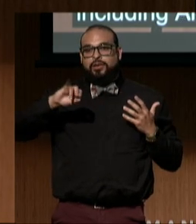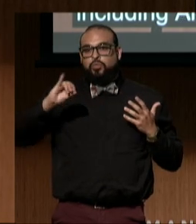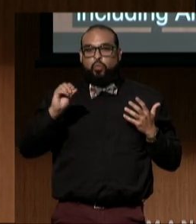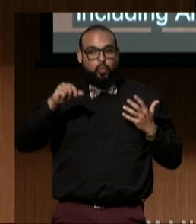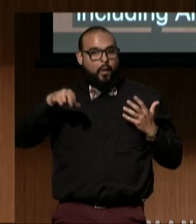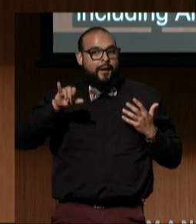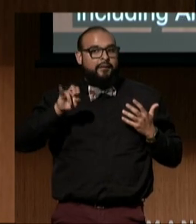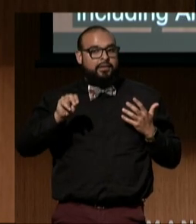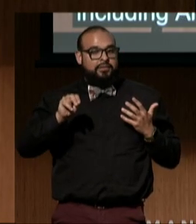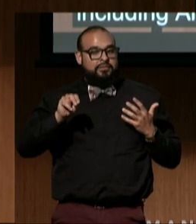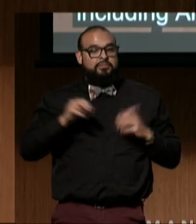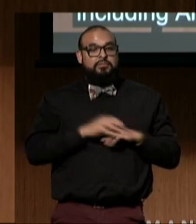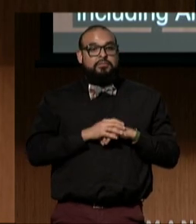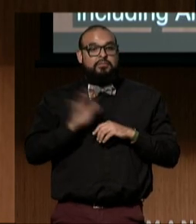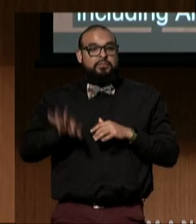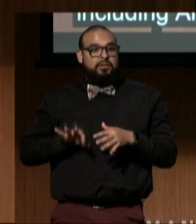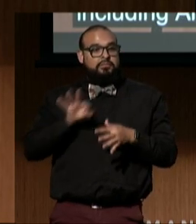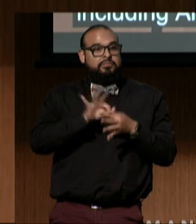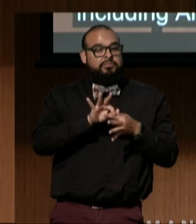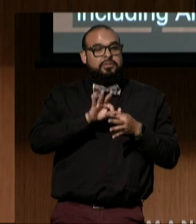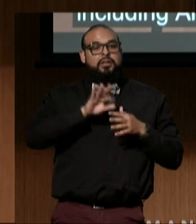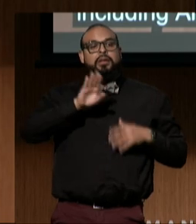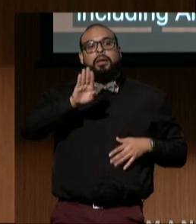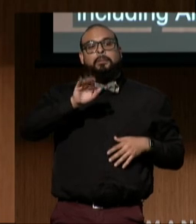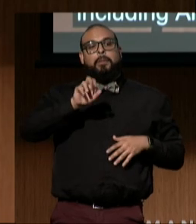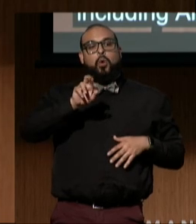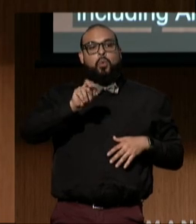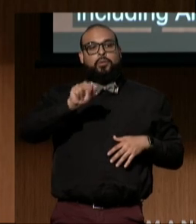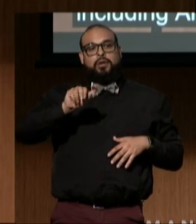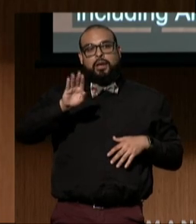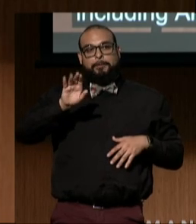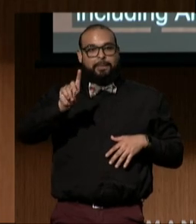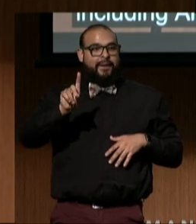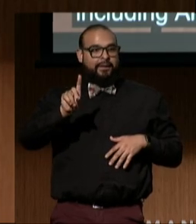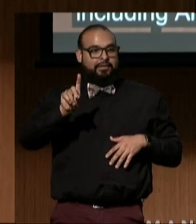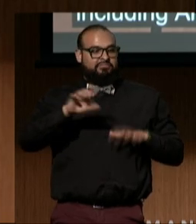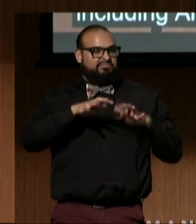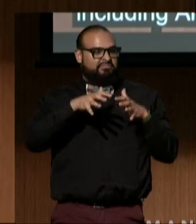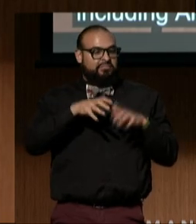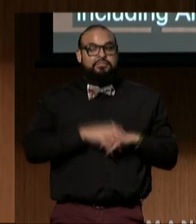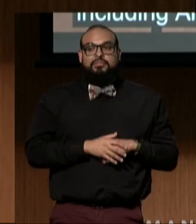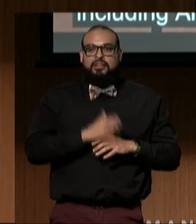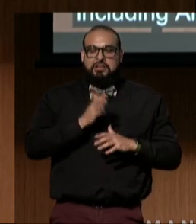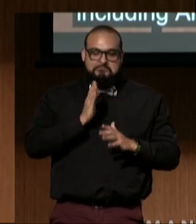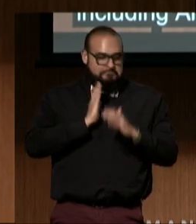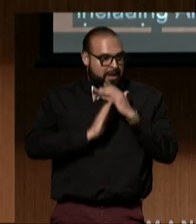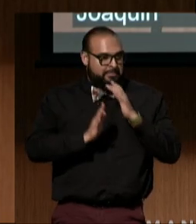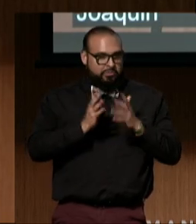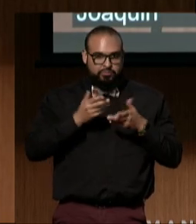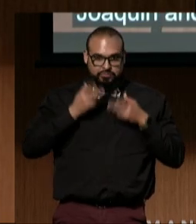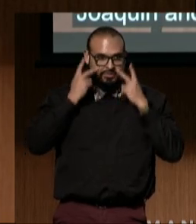And they're tied to the Verona Band. I am humbled to be visiting their beautiful homelands,